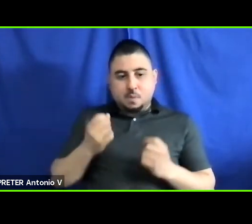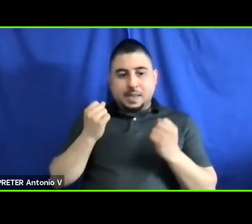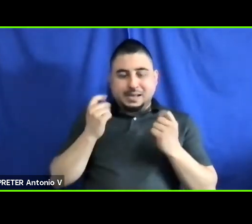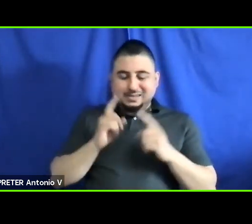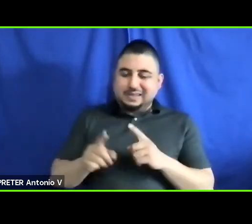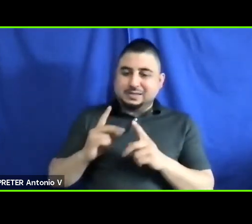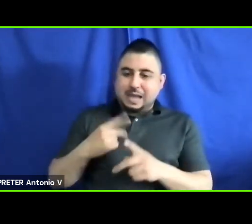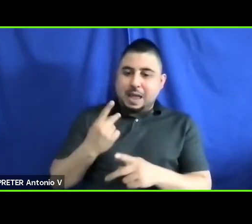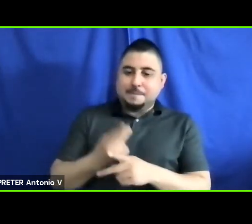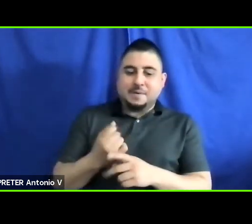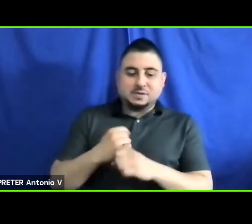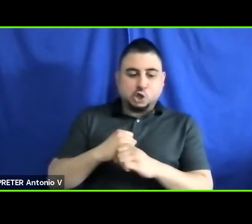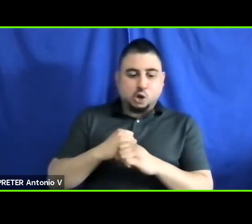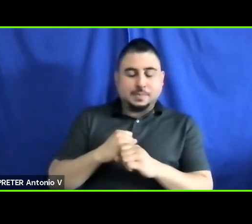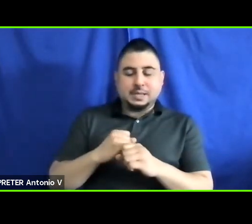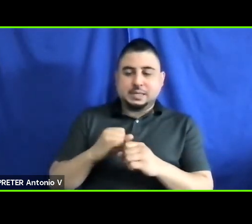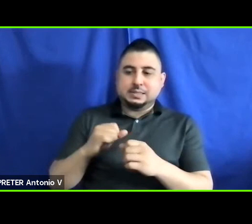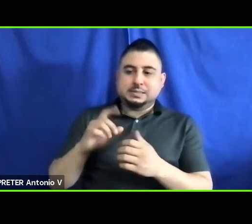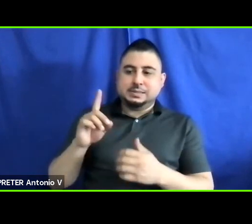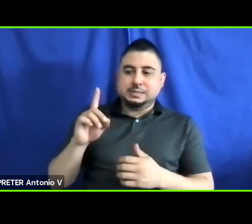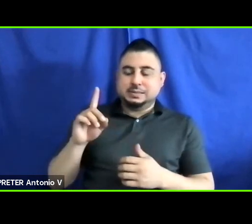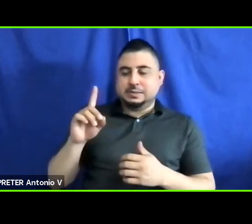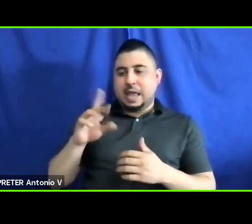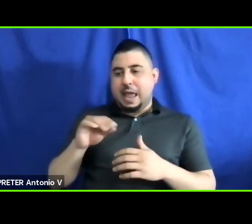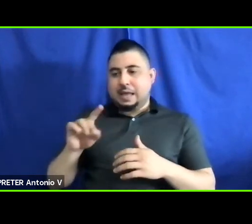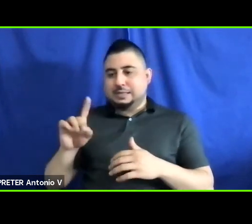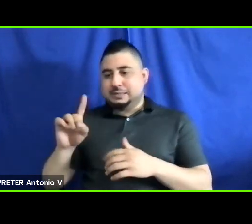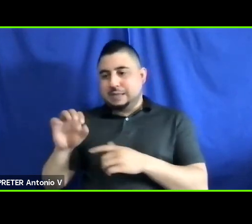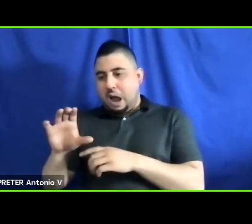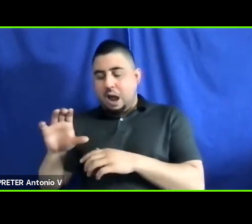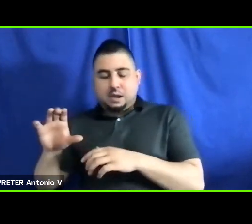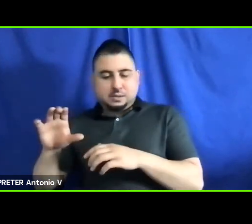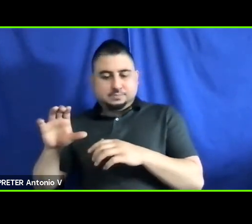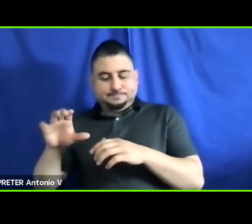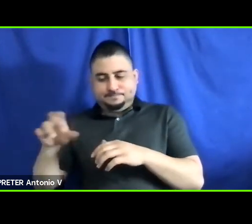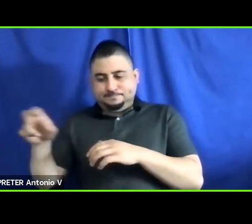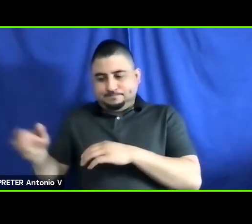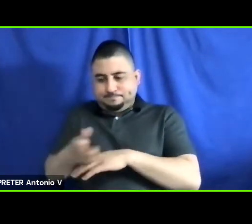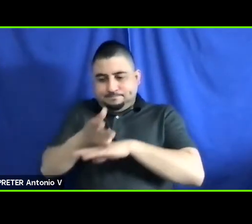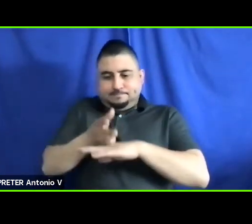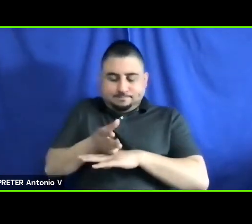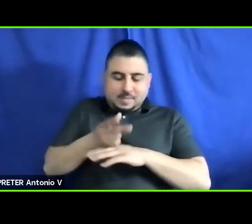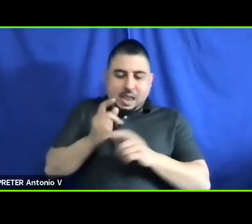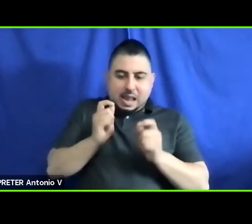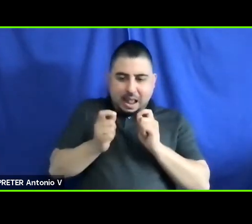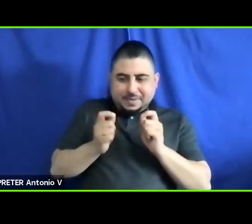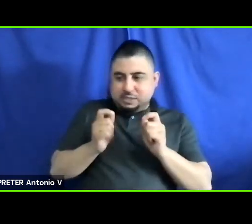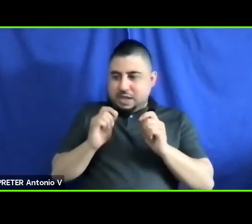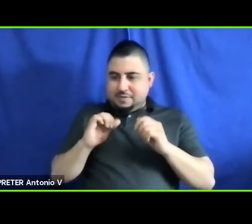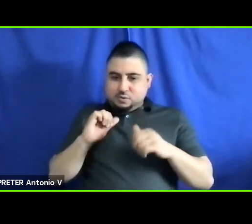securement and docking stations and then, adaptations that has to go on certain wheelchairs